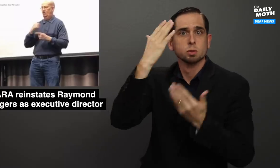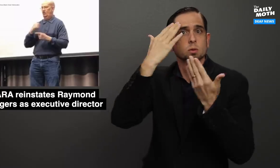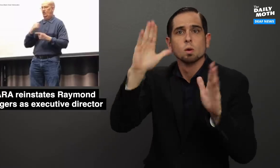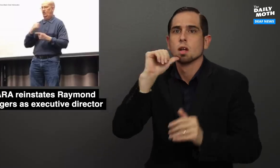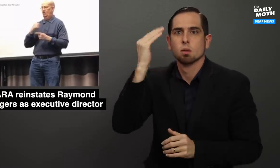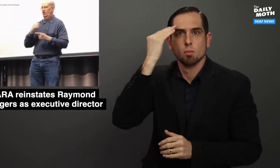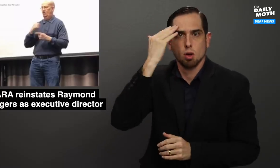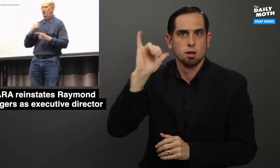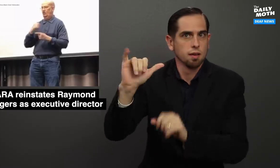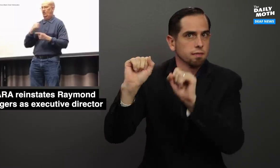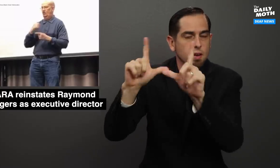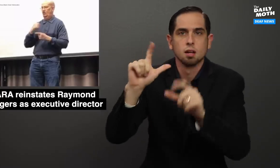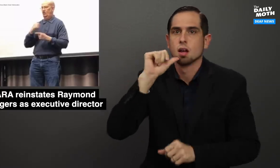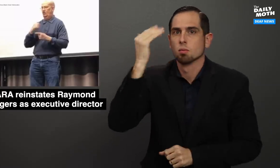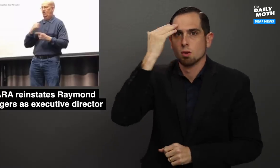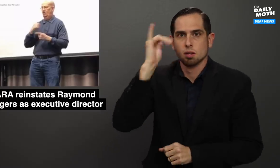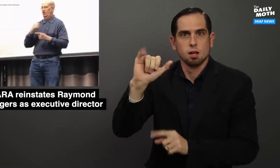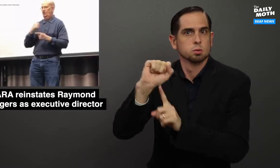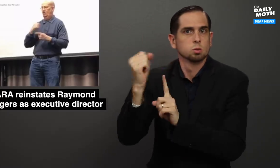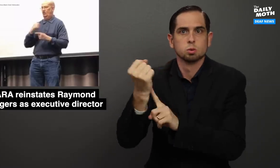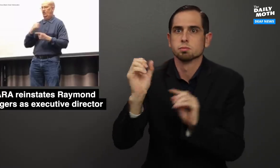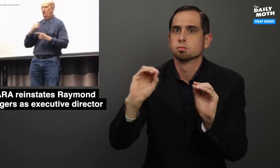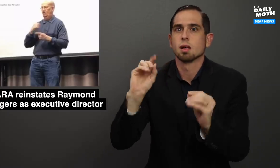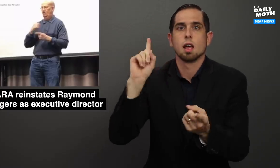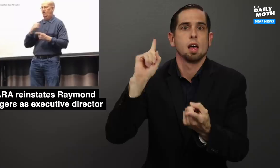not aware of the vlog or the situation until